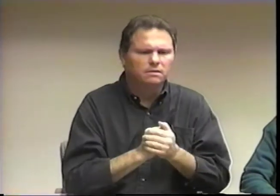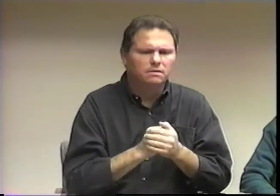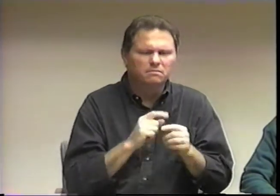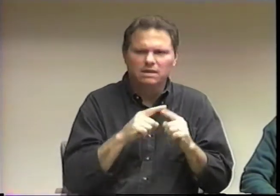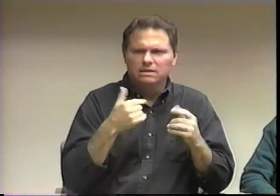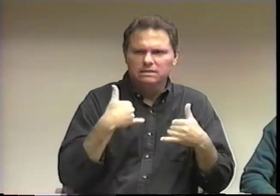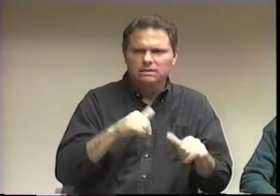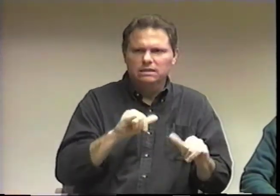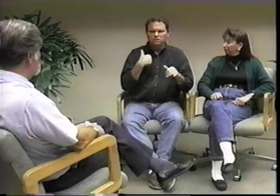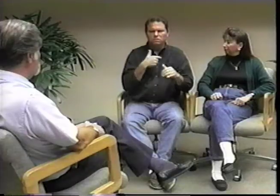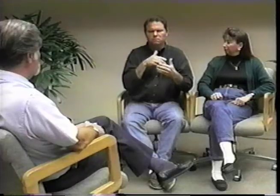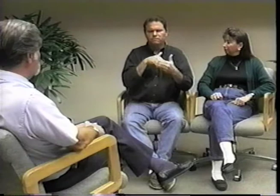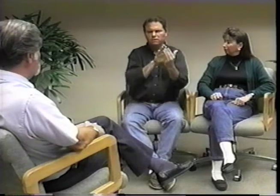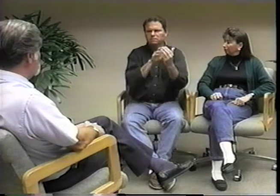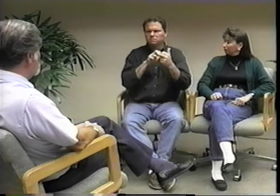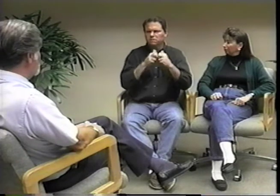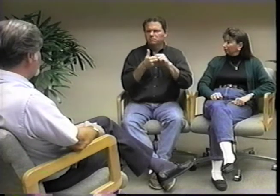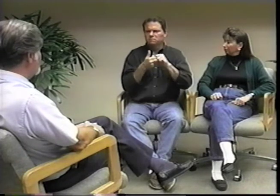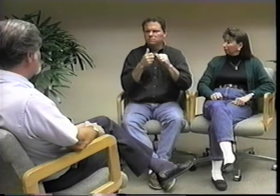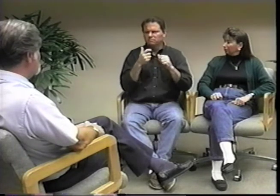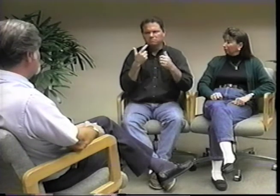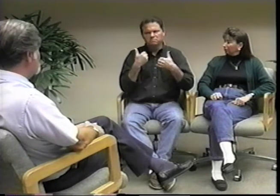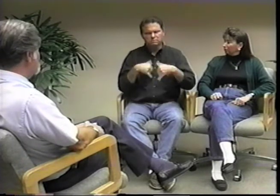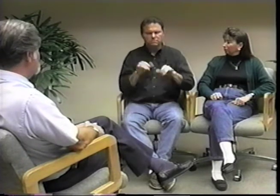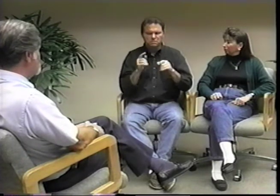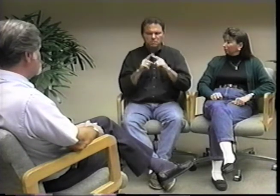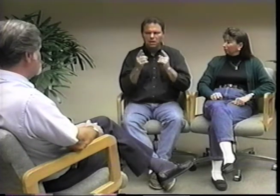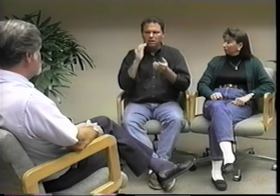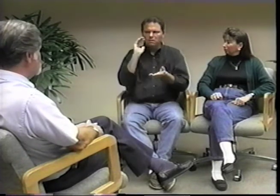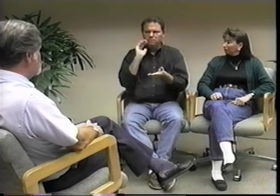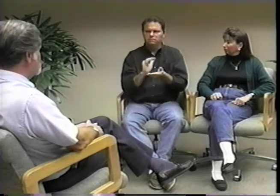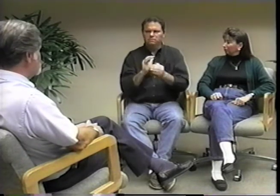Thing have improved some now but it is still a problem area.